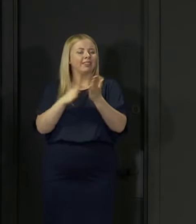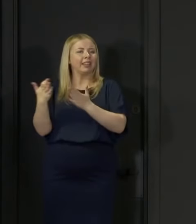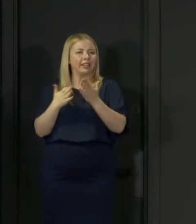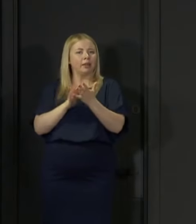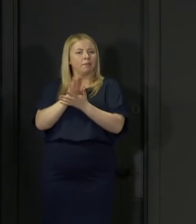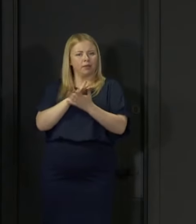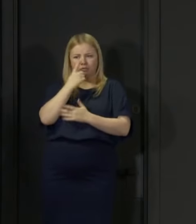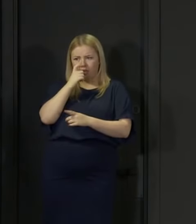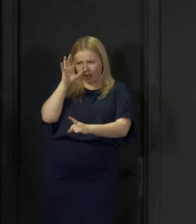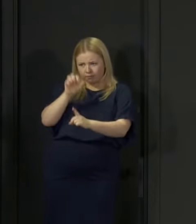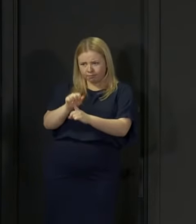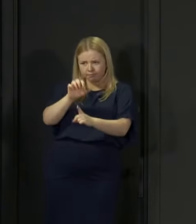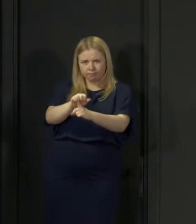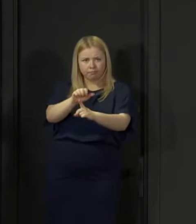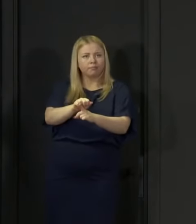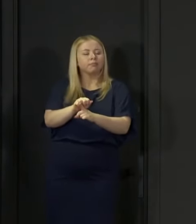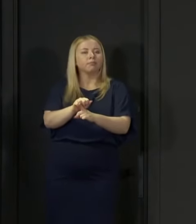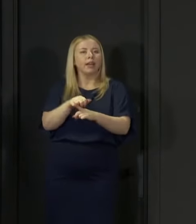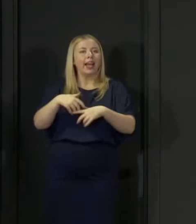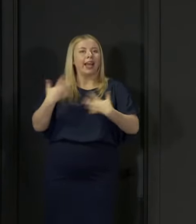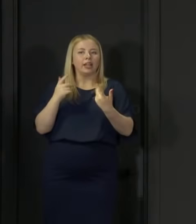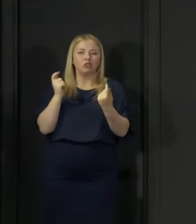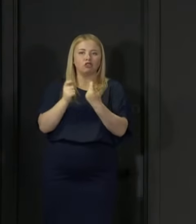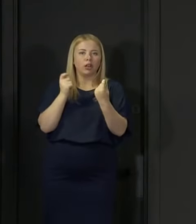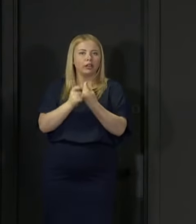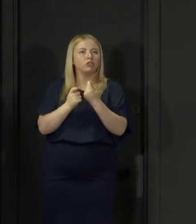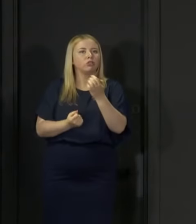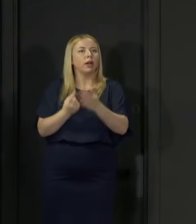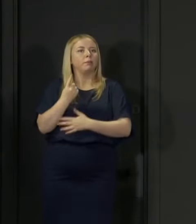changes that threaten the progress we've made.